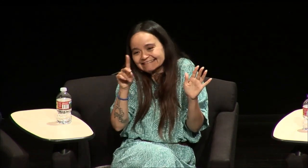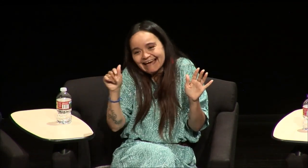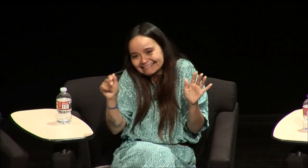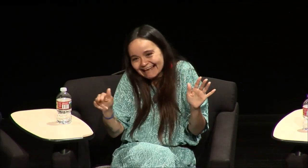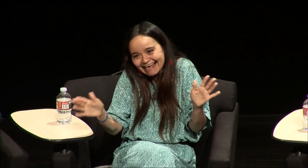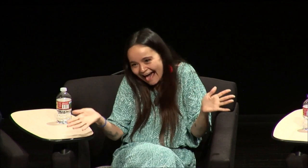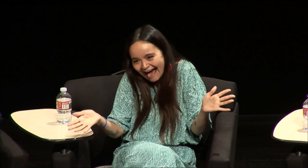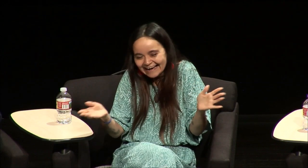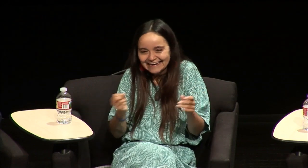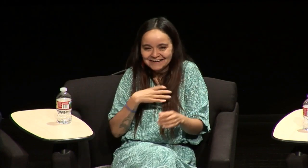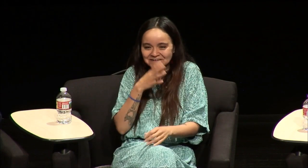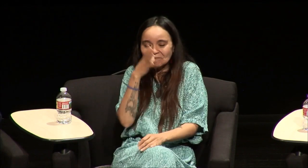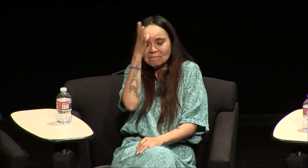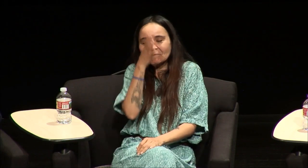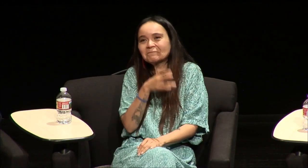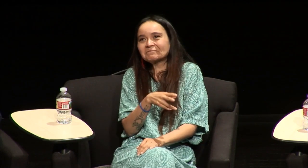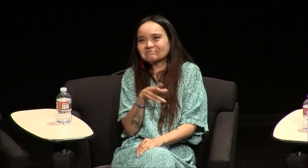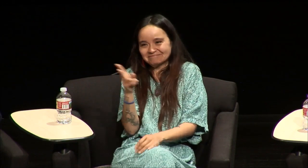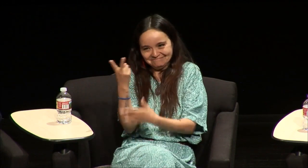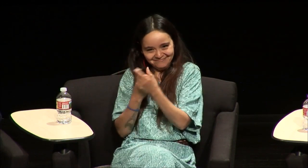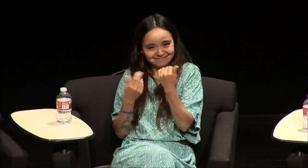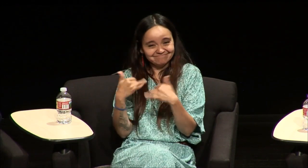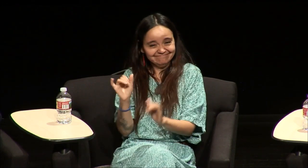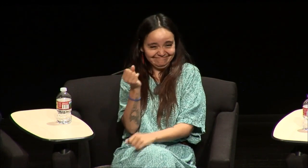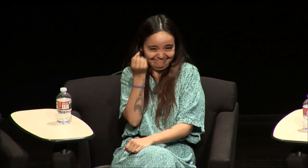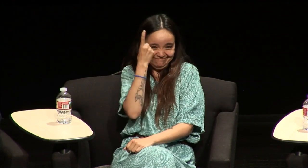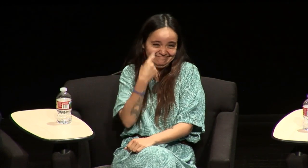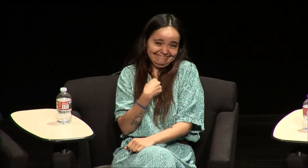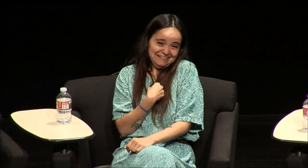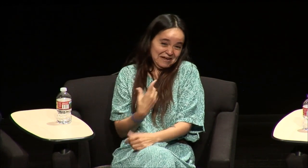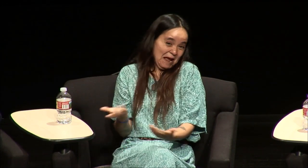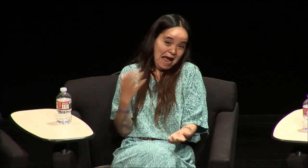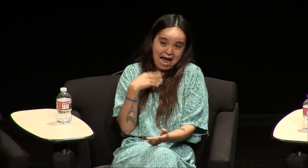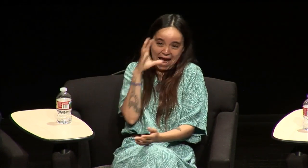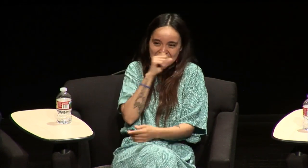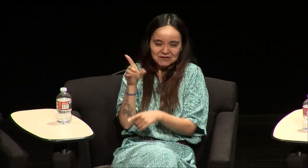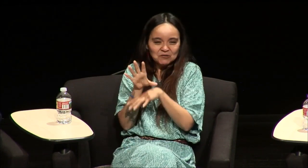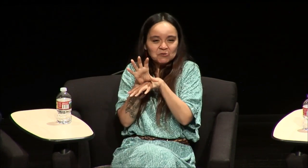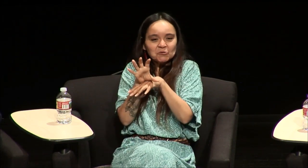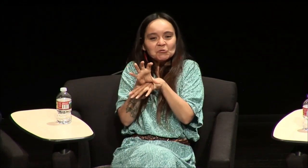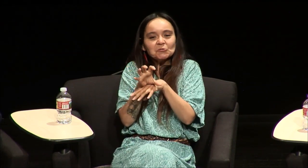can say that and my parents both of them they still get me they get me I guess